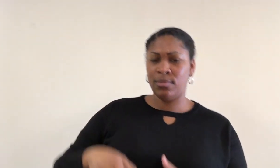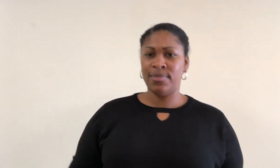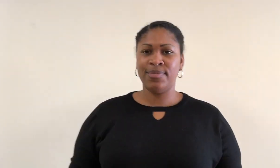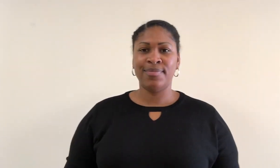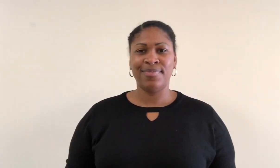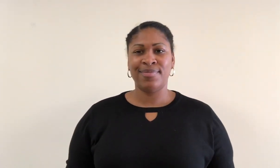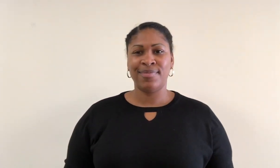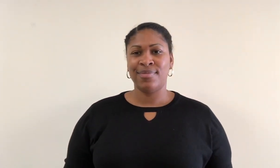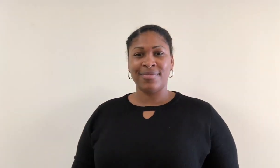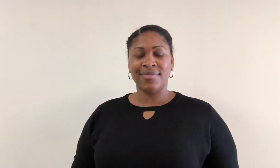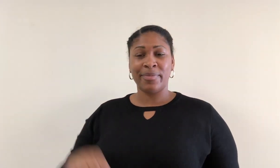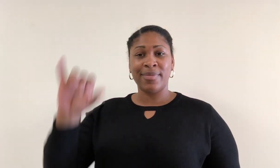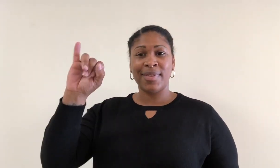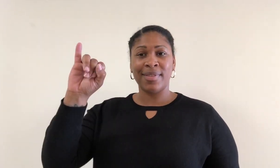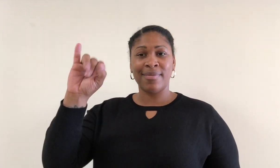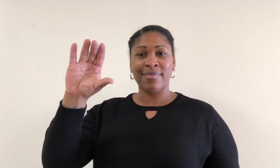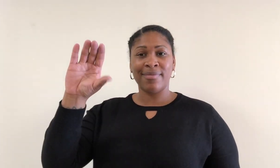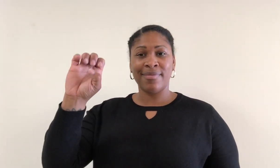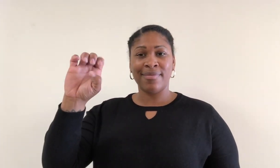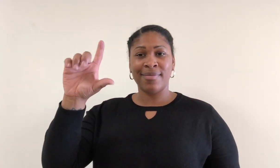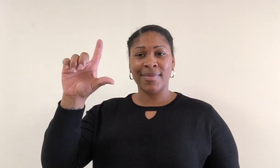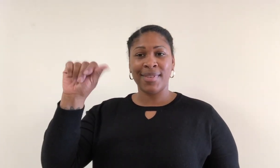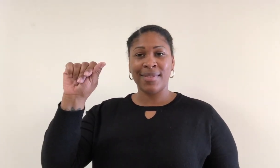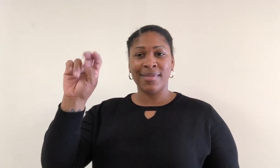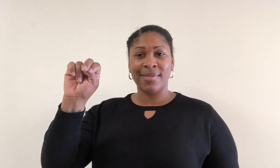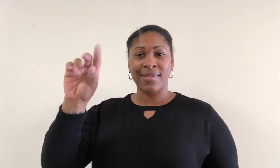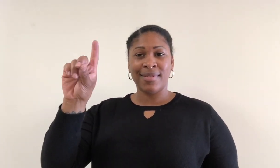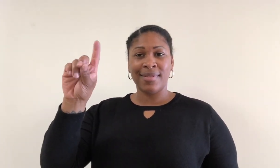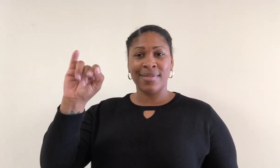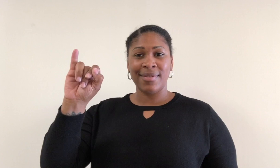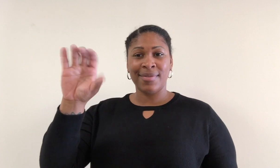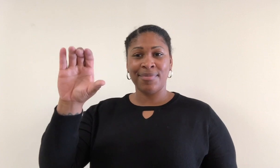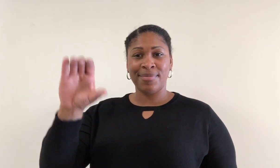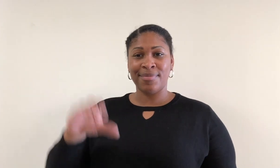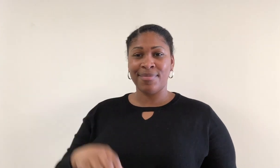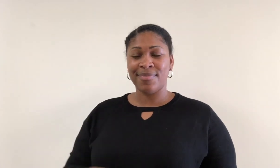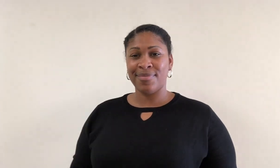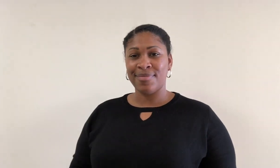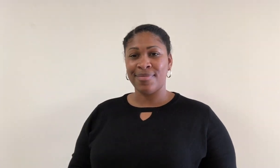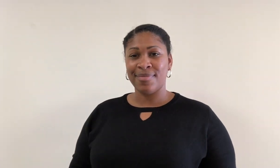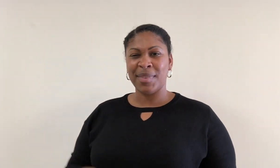Icelandic